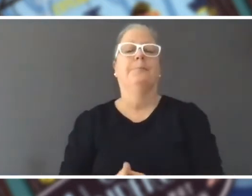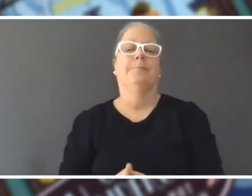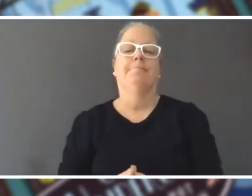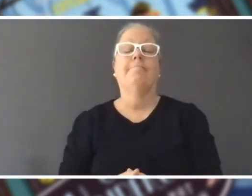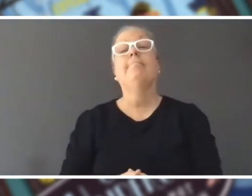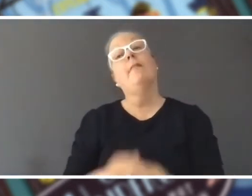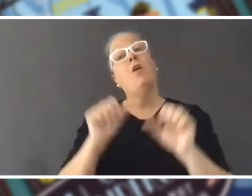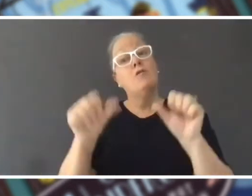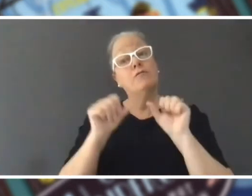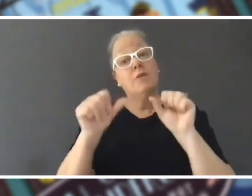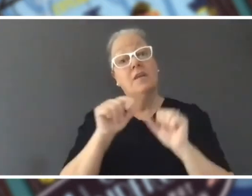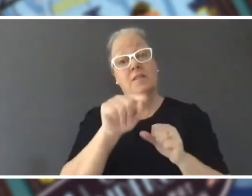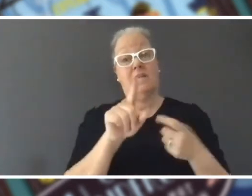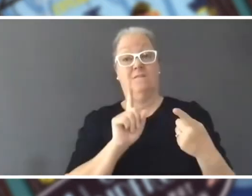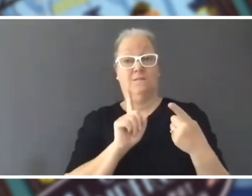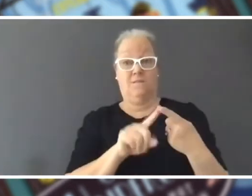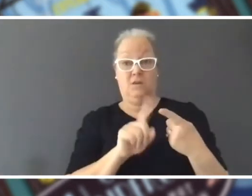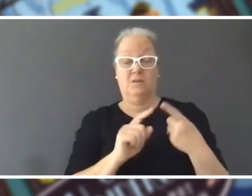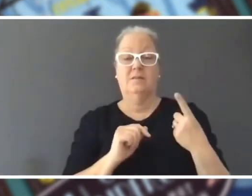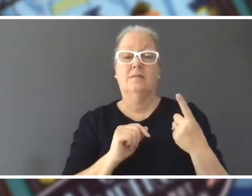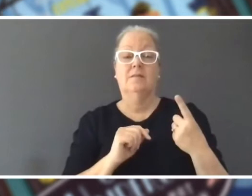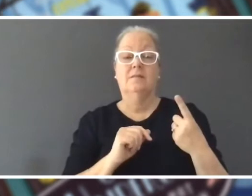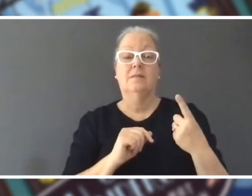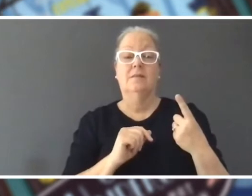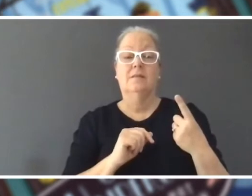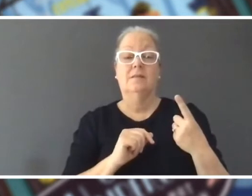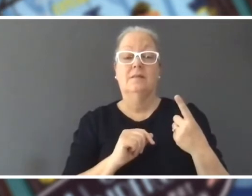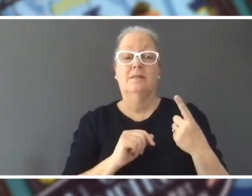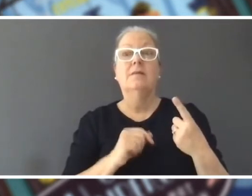first one is called, I can't remember.